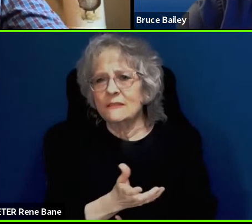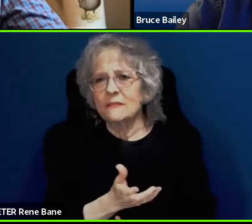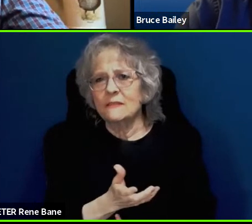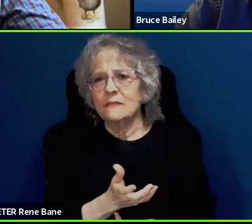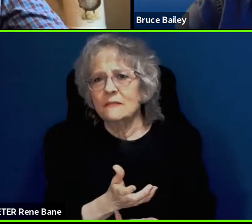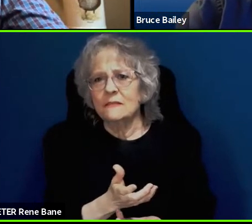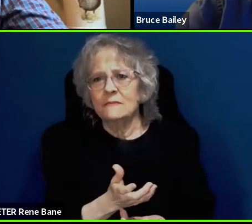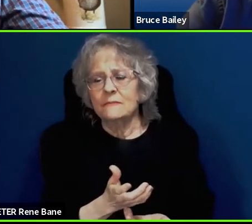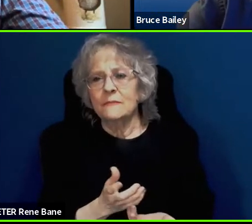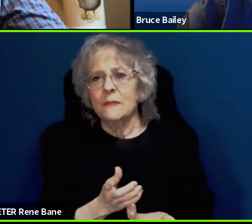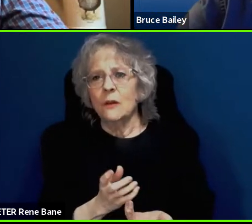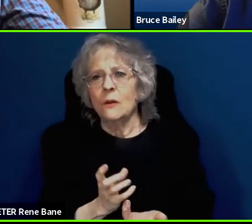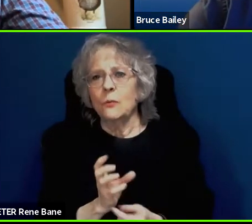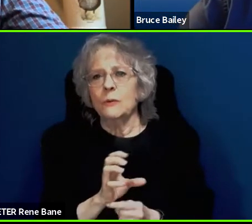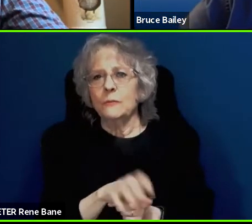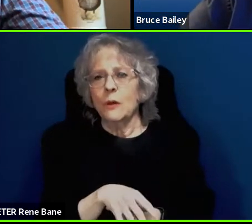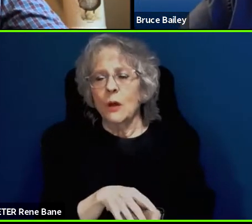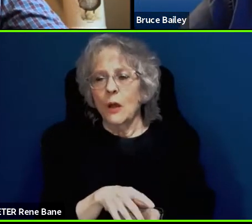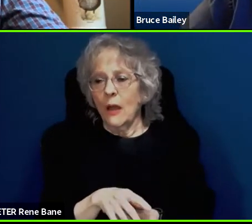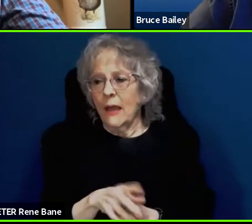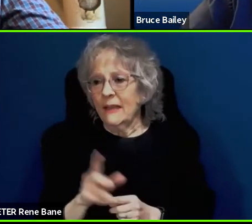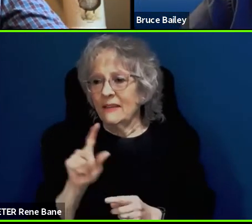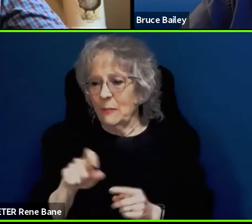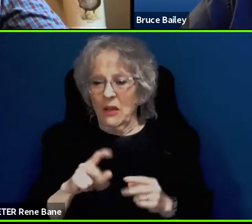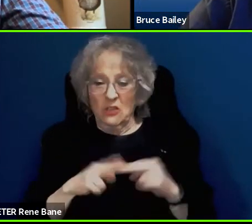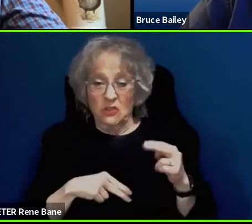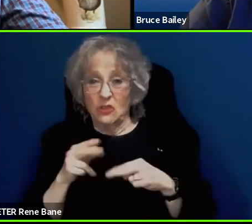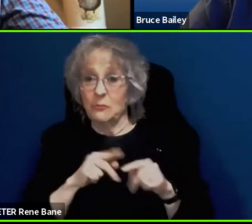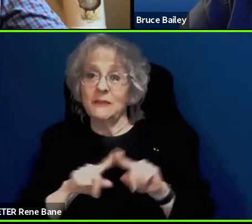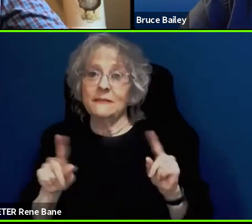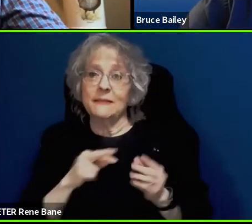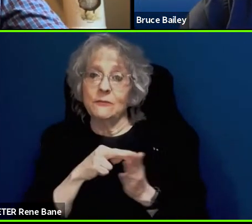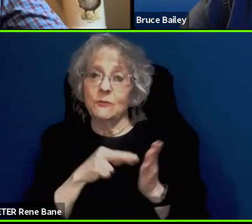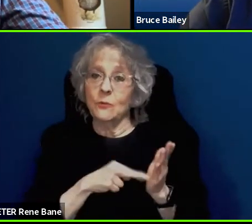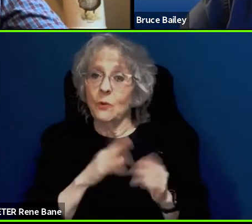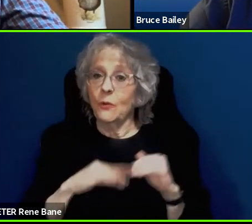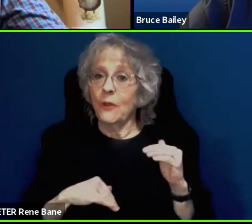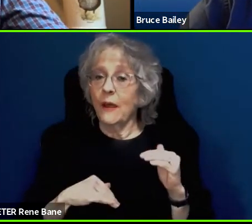about you know, construction would be different rules than you know, just being at a stop sign.